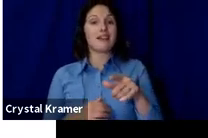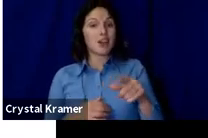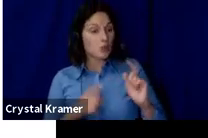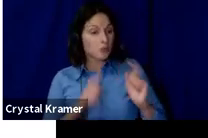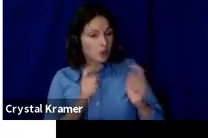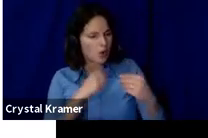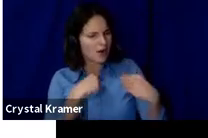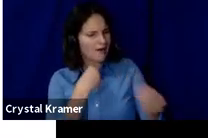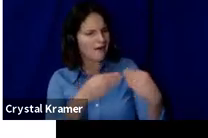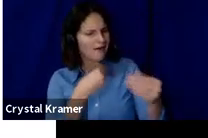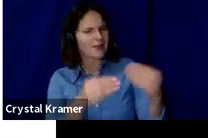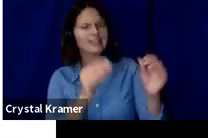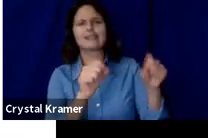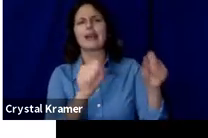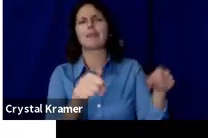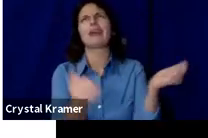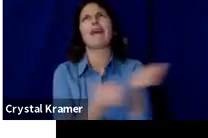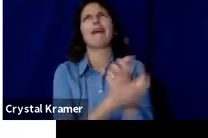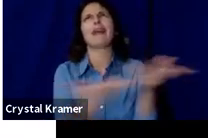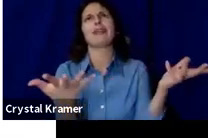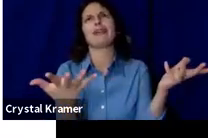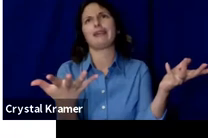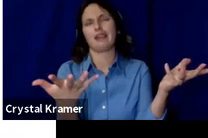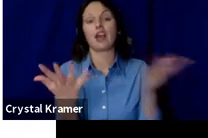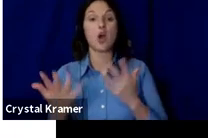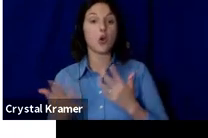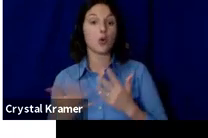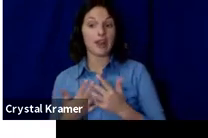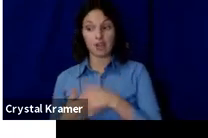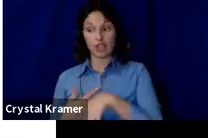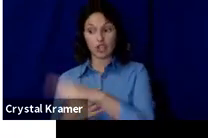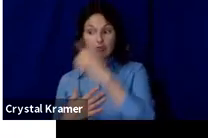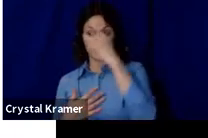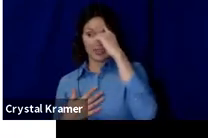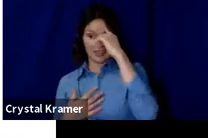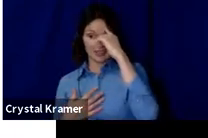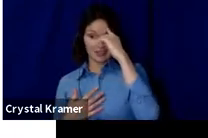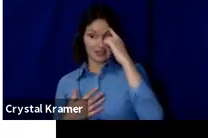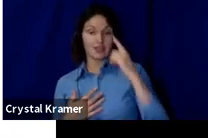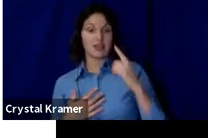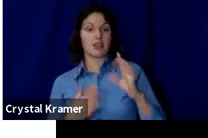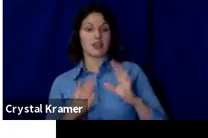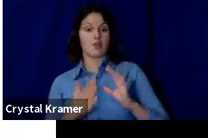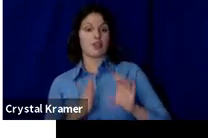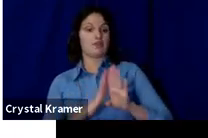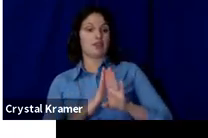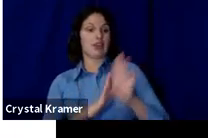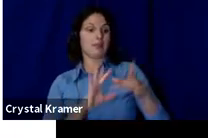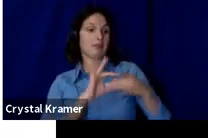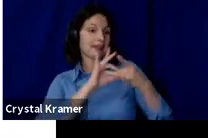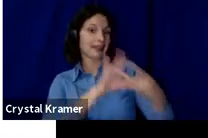Whatever you think will create a connection between you and the donor is a great idea.